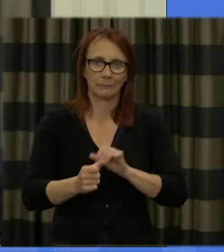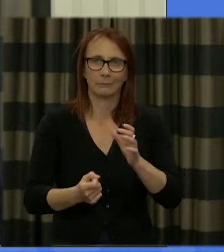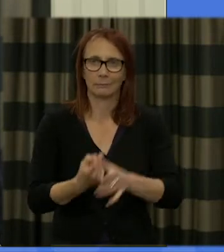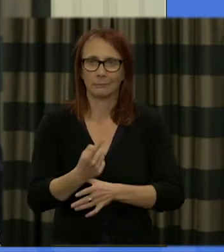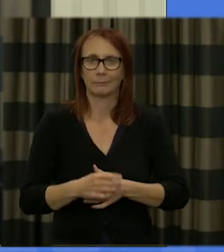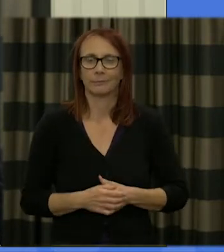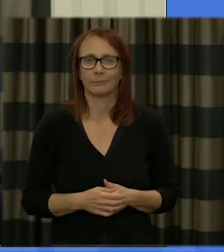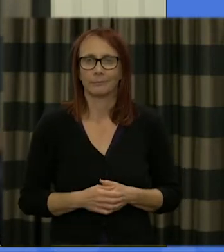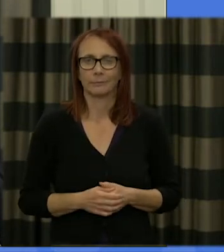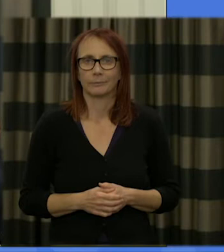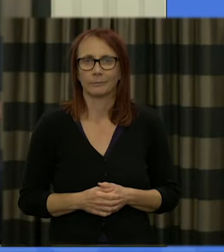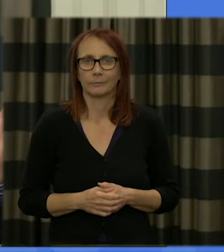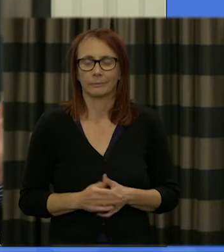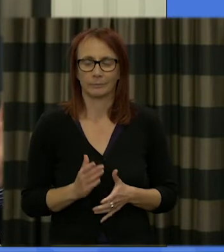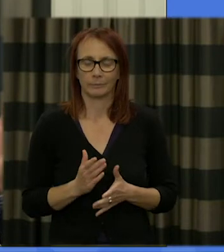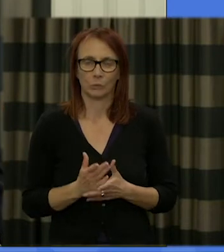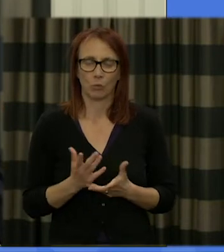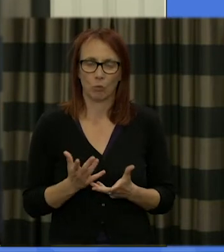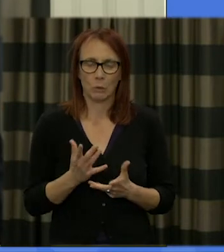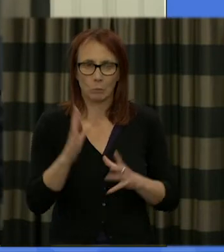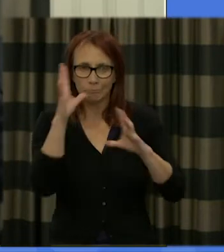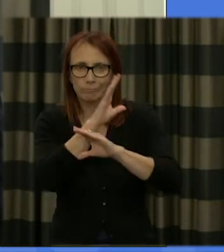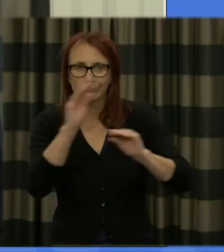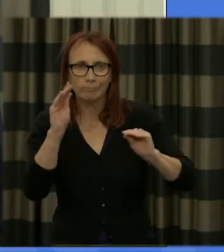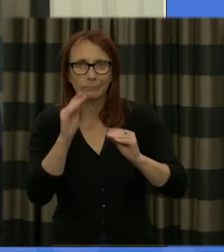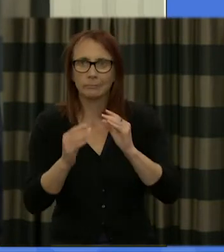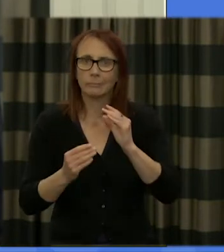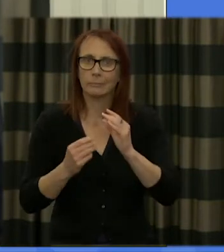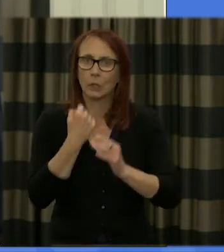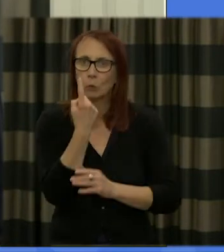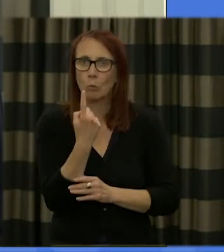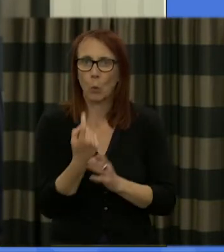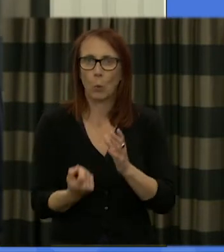this is a chance just to set the scene for what's going to happen tomorrow I